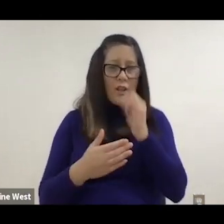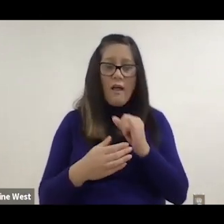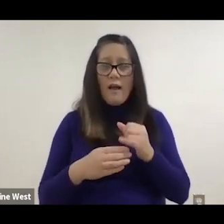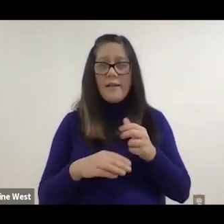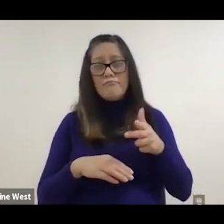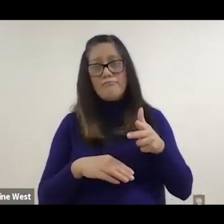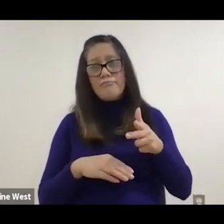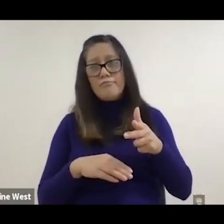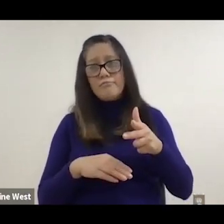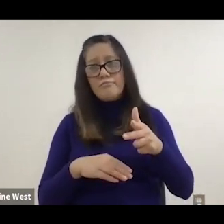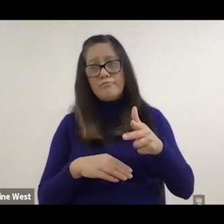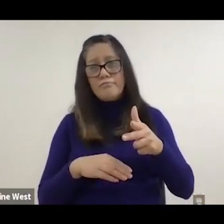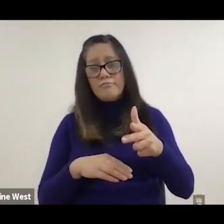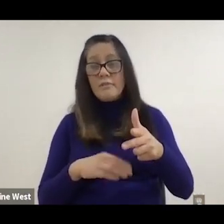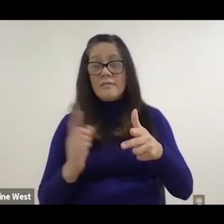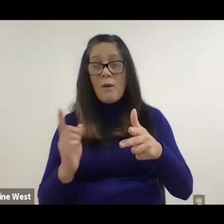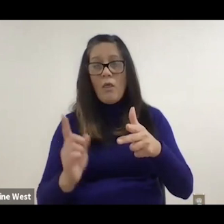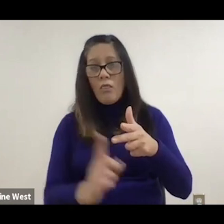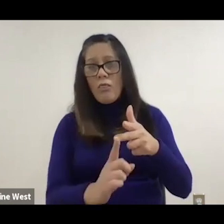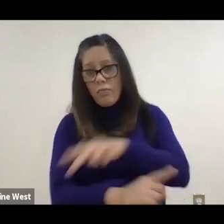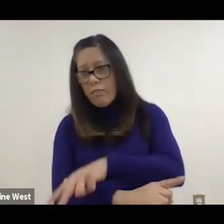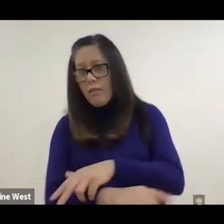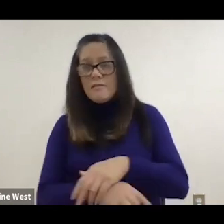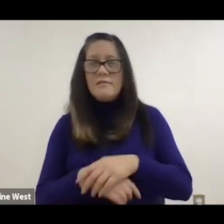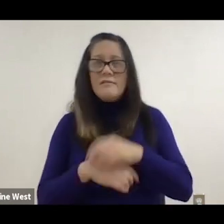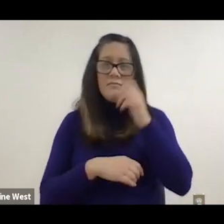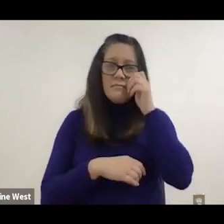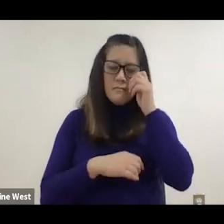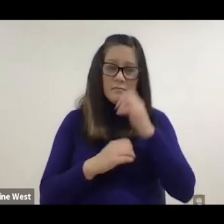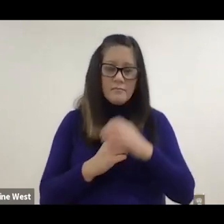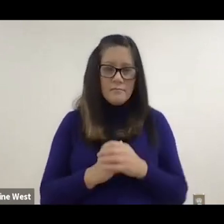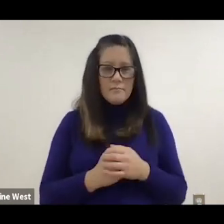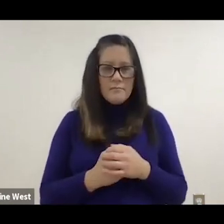and one wheel goes off the curb and they fall into the street.